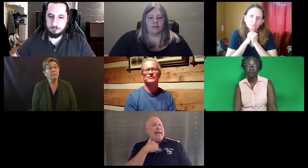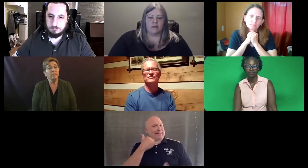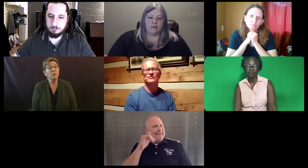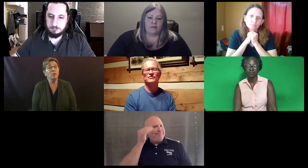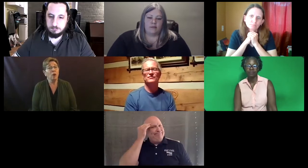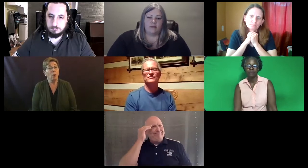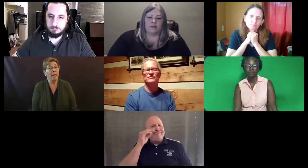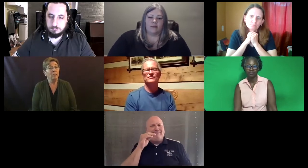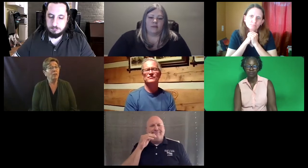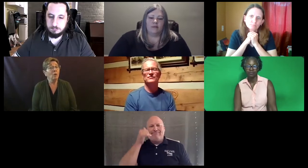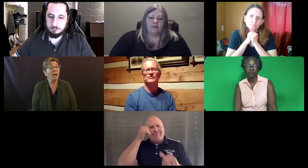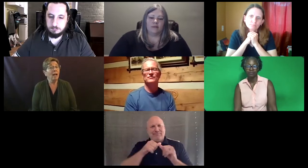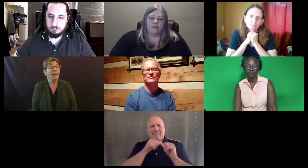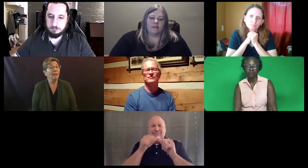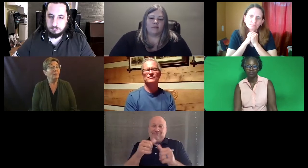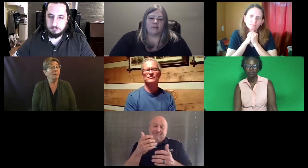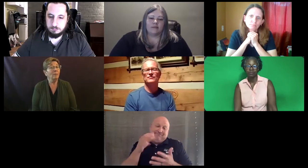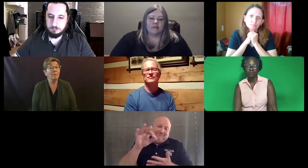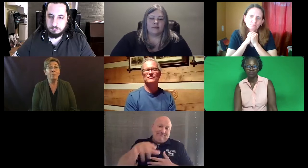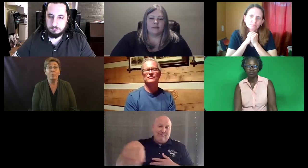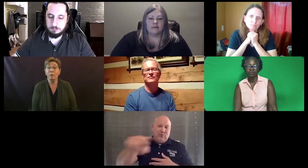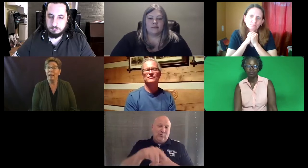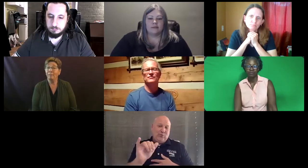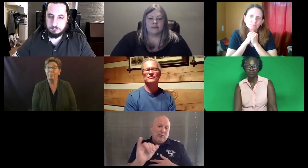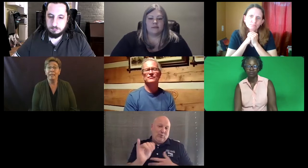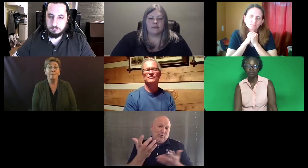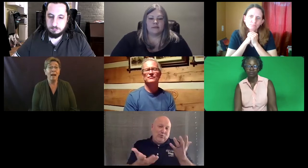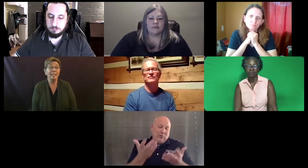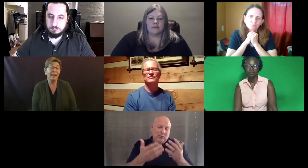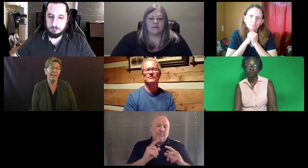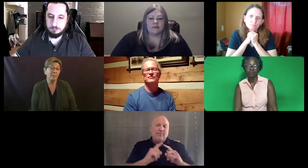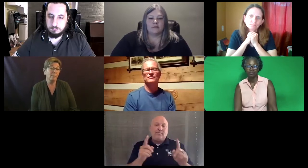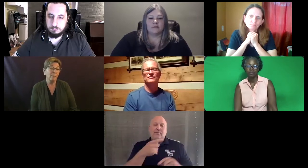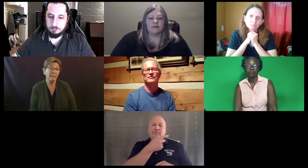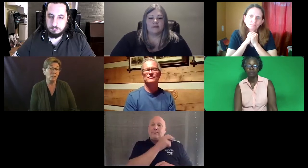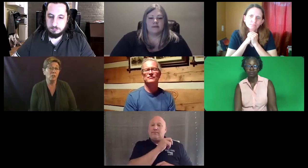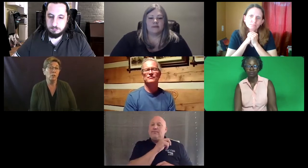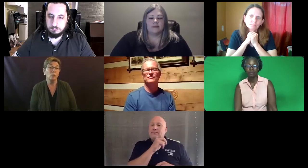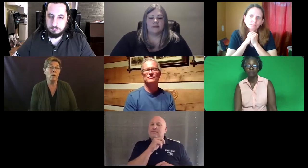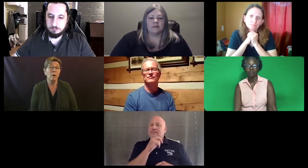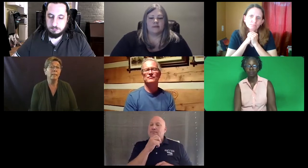years ago. And I'm going to pass this onto you as well.